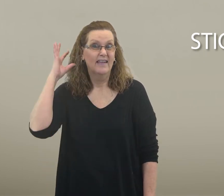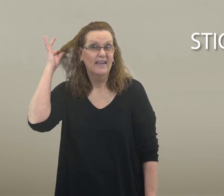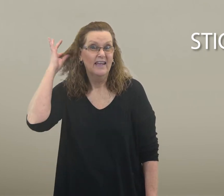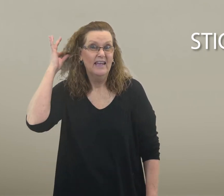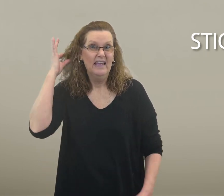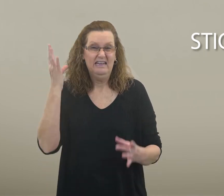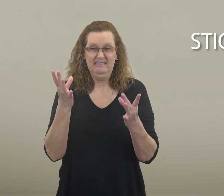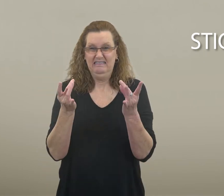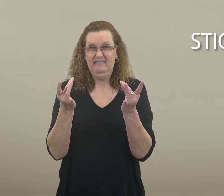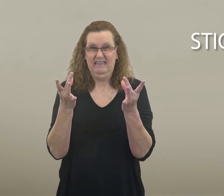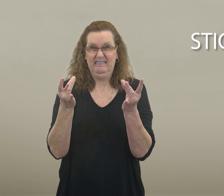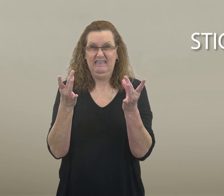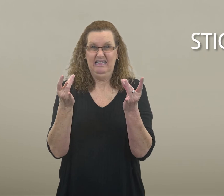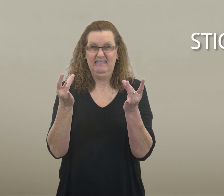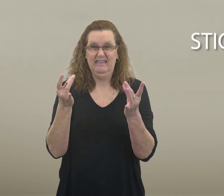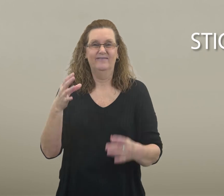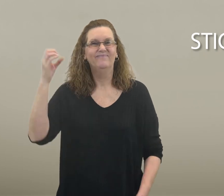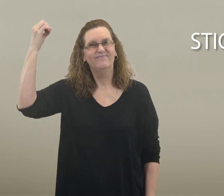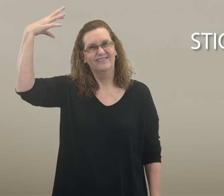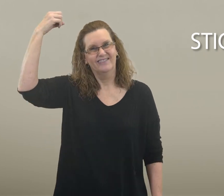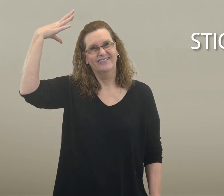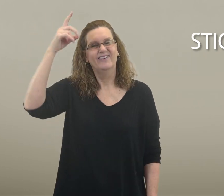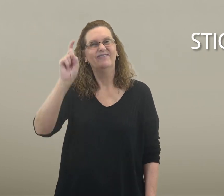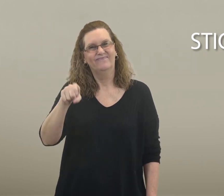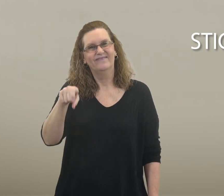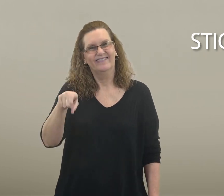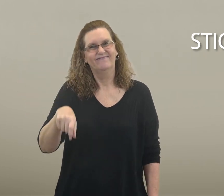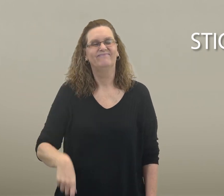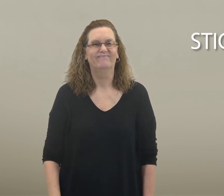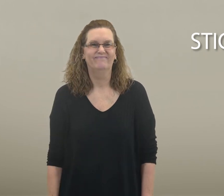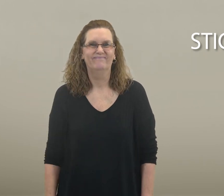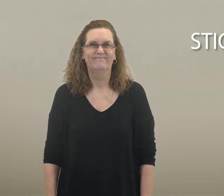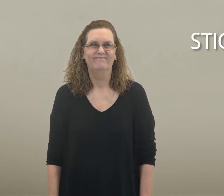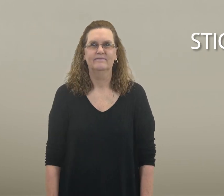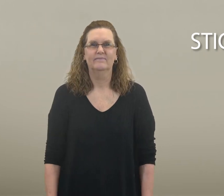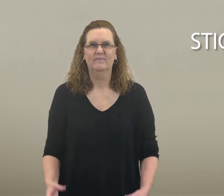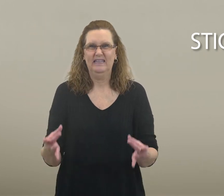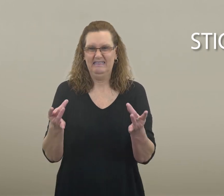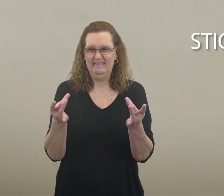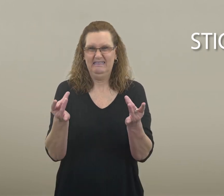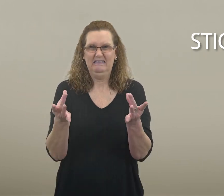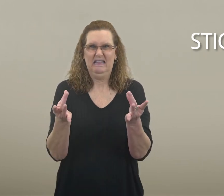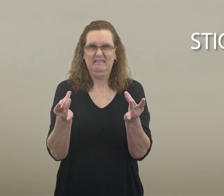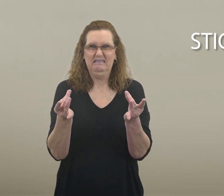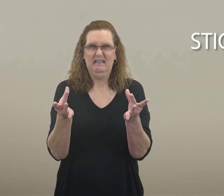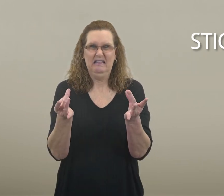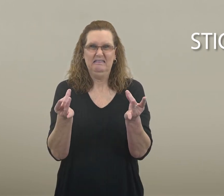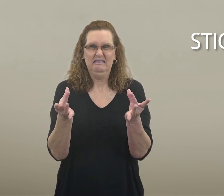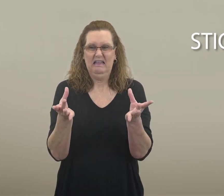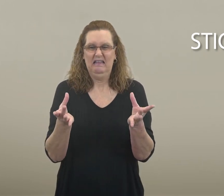My hair is sticky. I need a shower. sticky